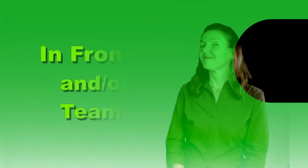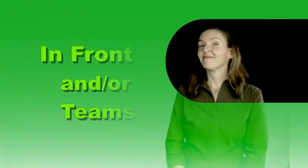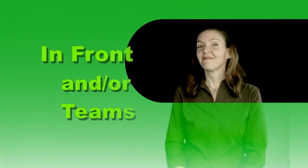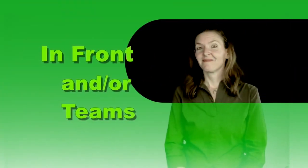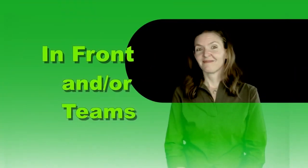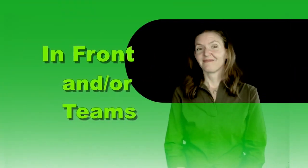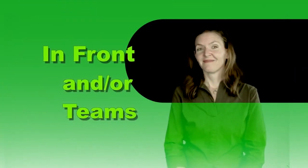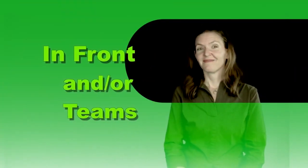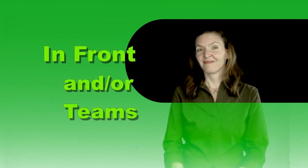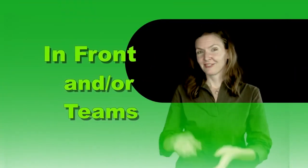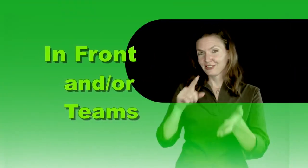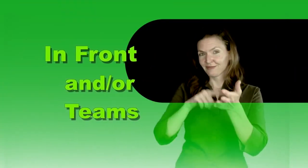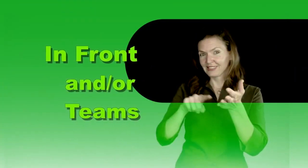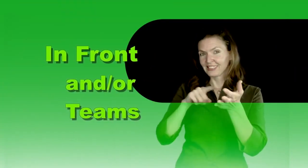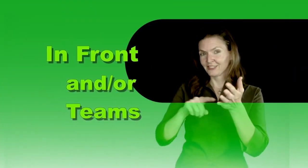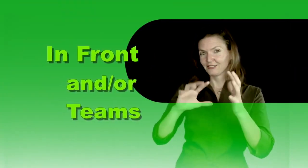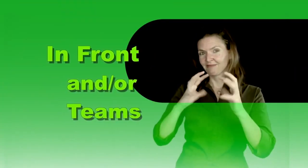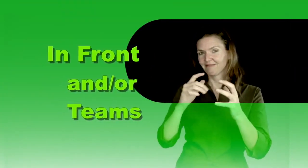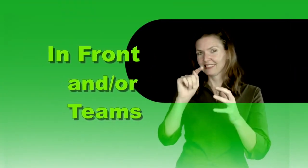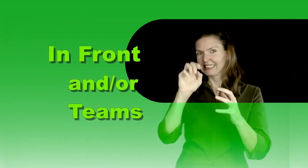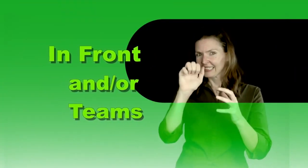[Image/text: In Front and/or Teams in green animated font/background]